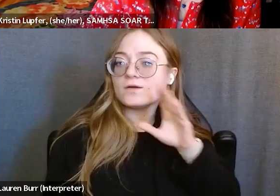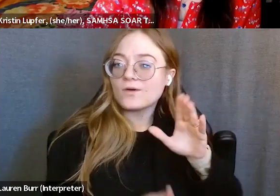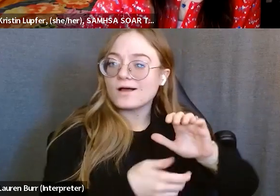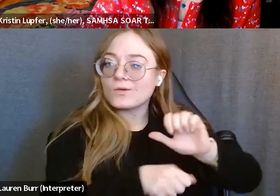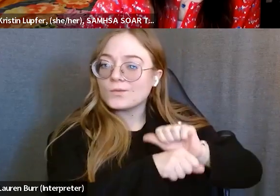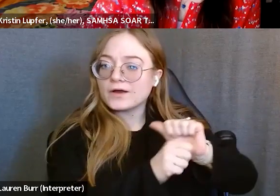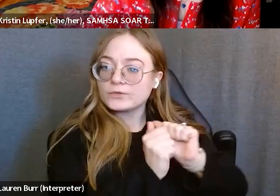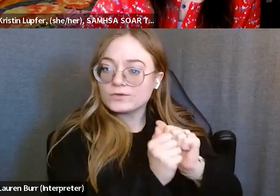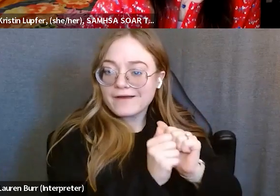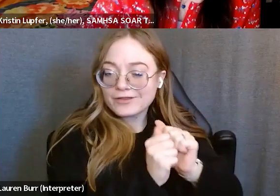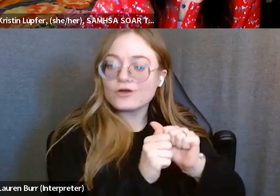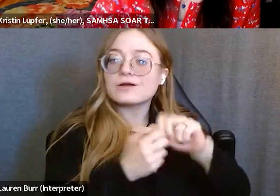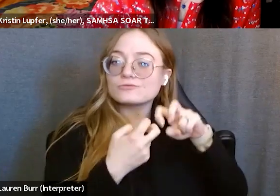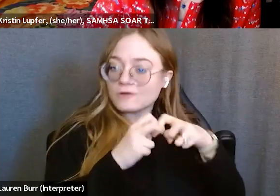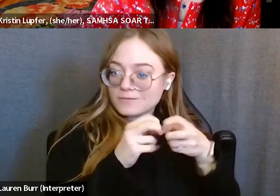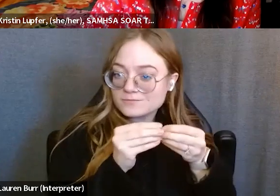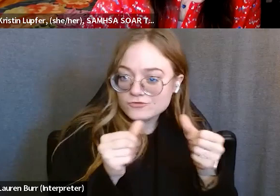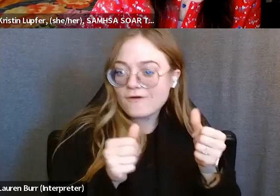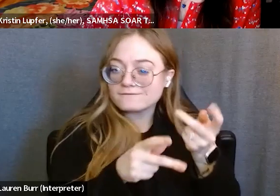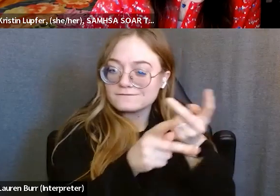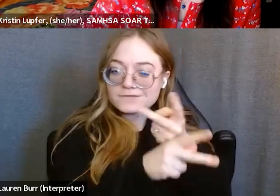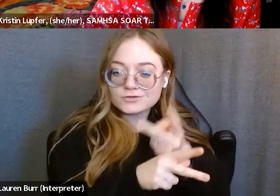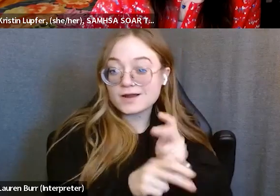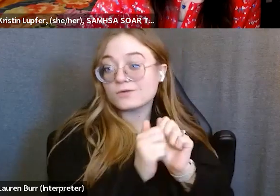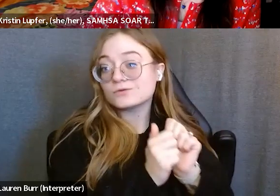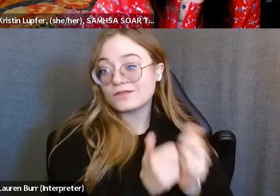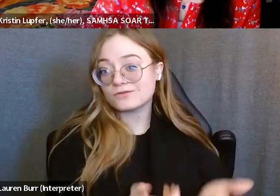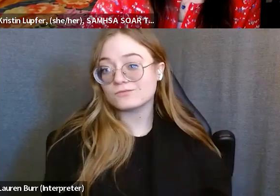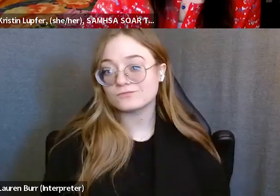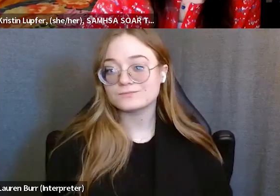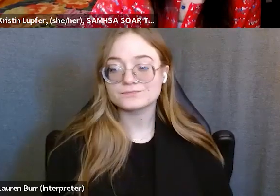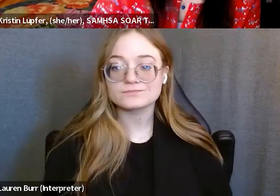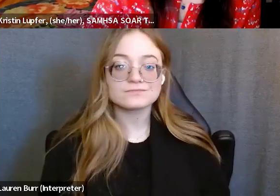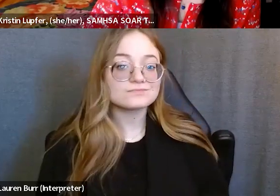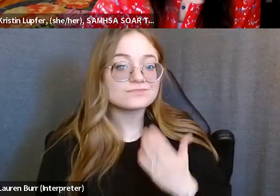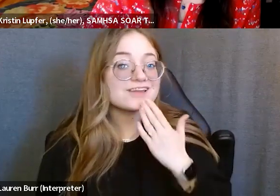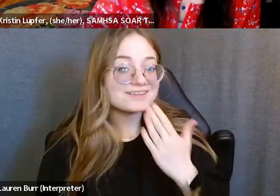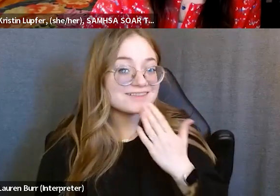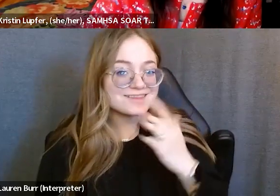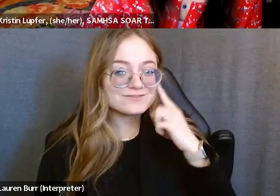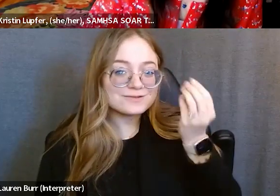to problem solve and figure it out. Yeah. Thanks, that makes a lot of sense.